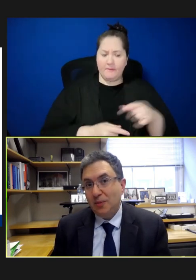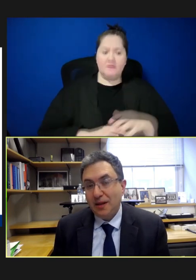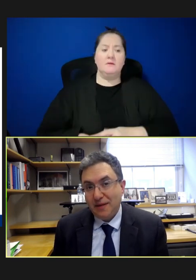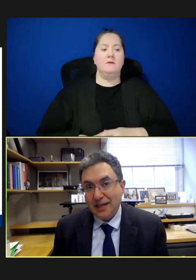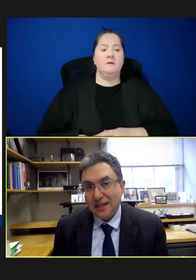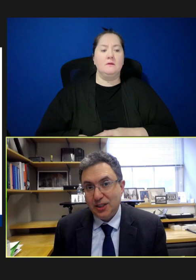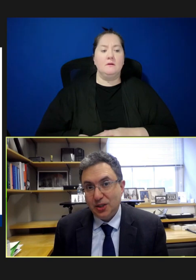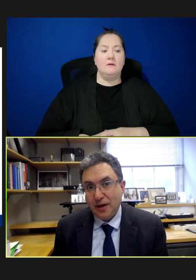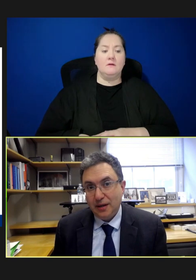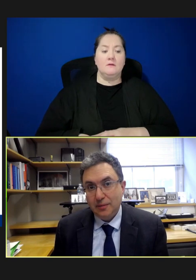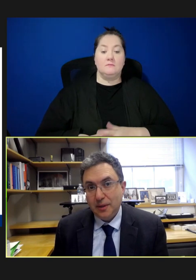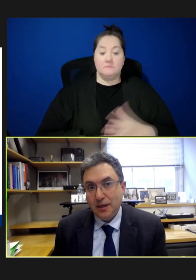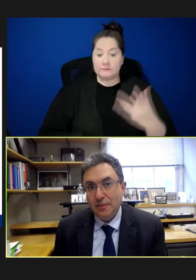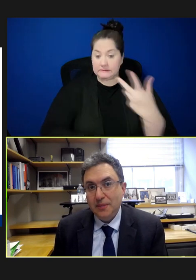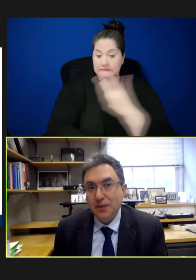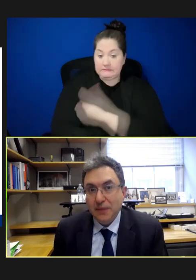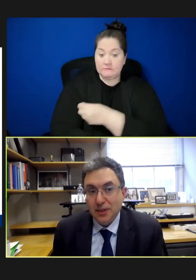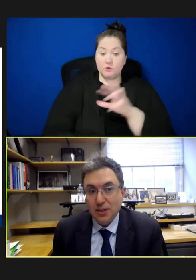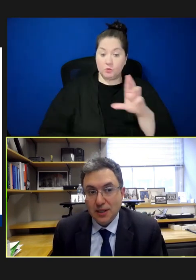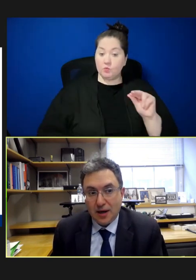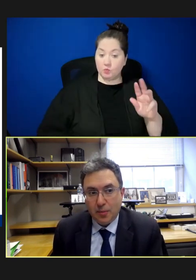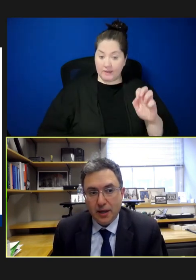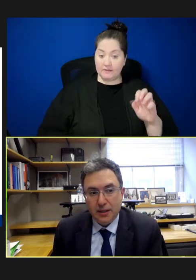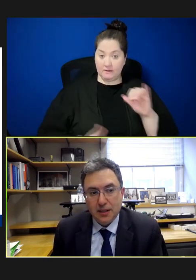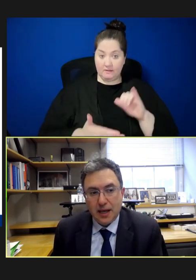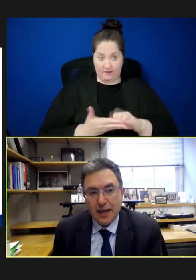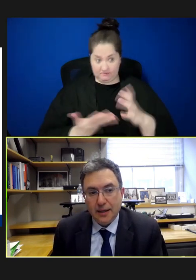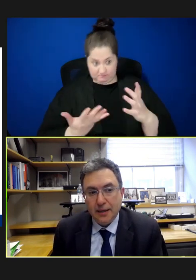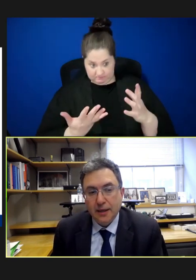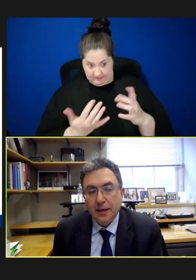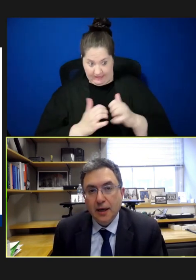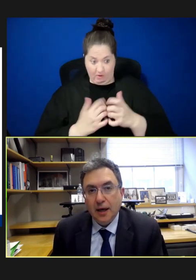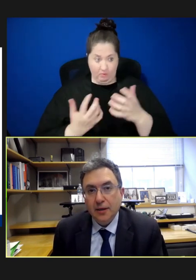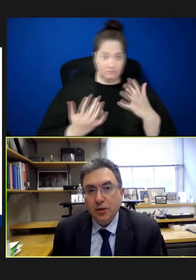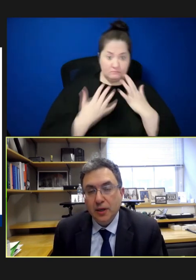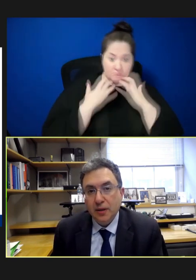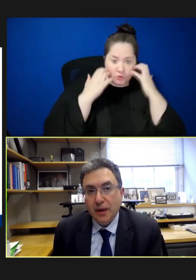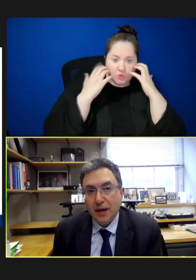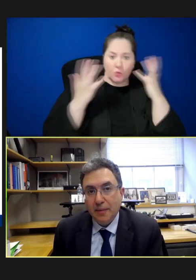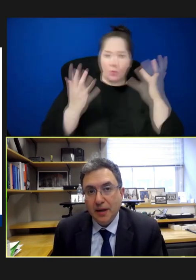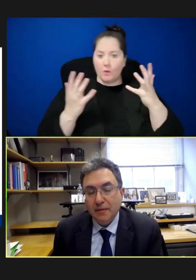about the vaccination rate when it comes to measles outbreaks. And during the pandemic,